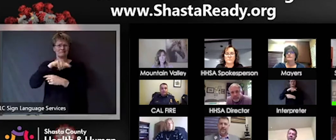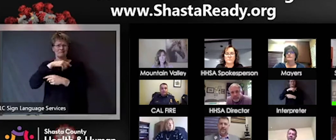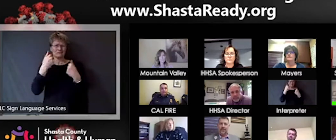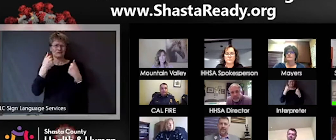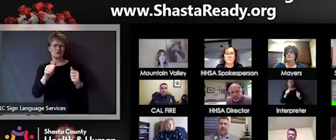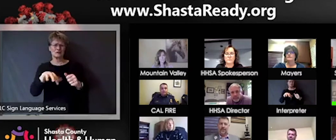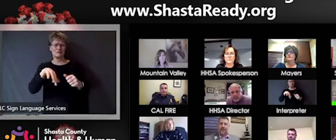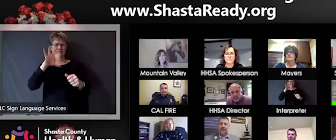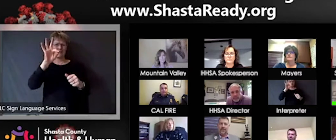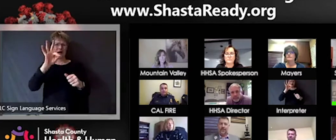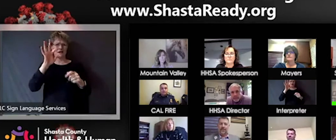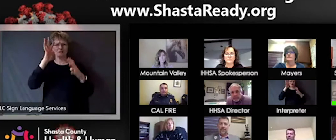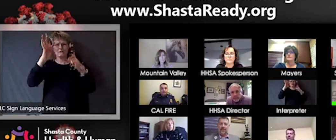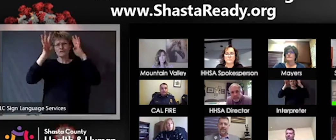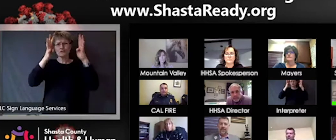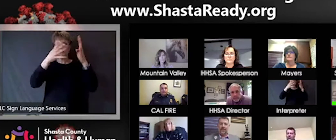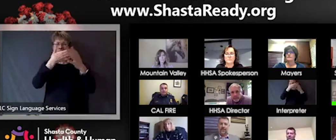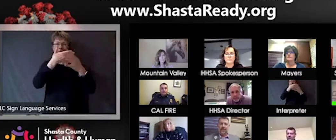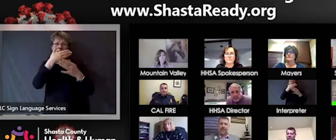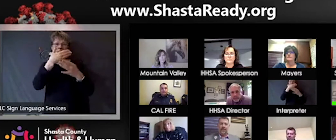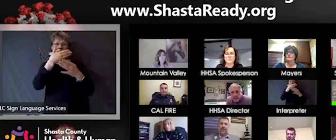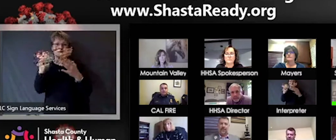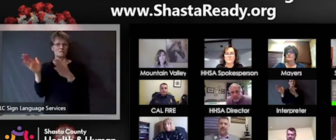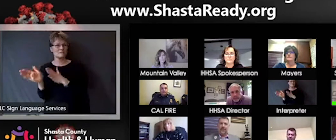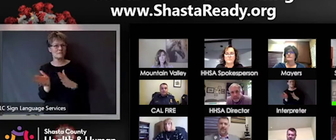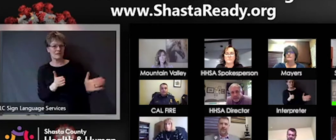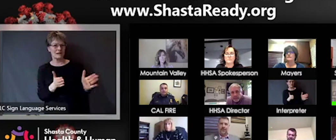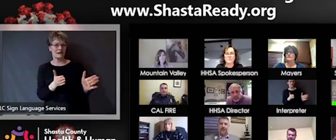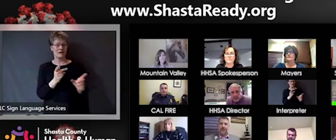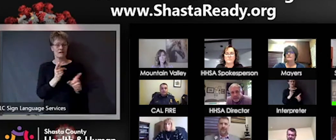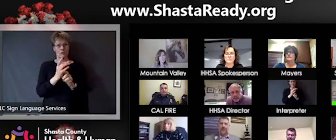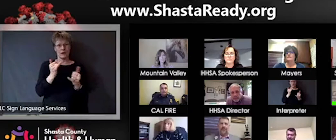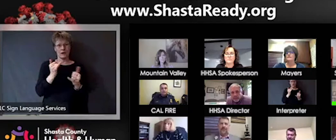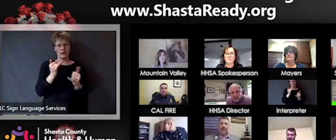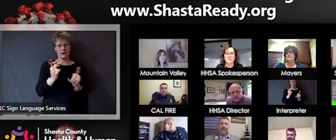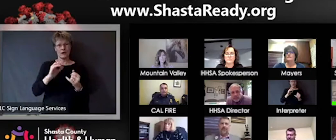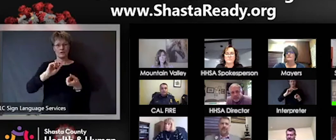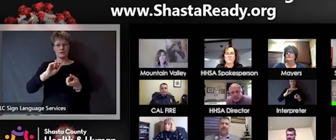Department actually is updating and revising their current recommendations